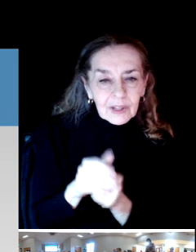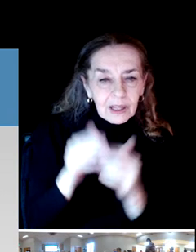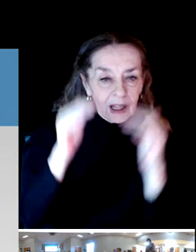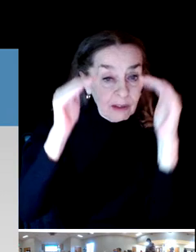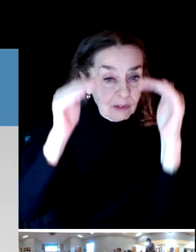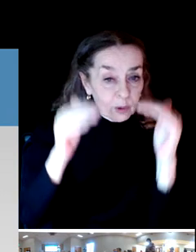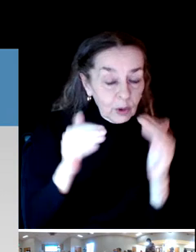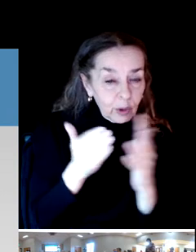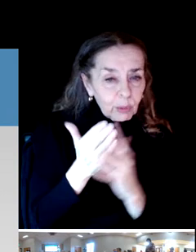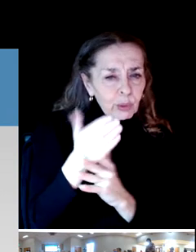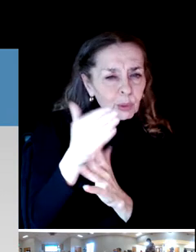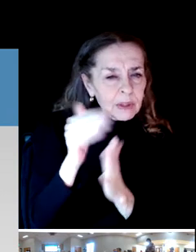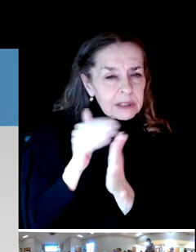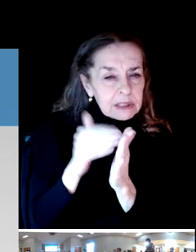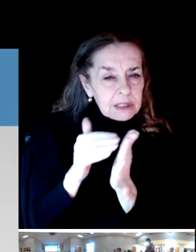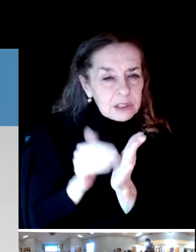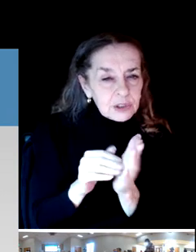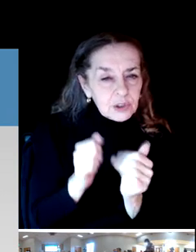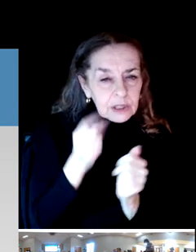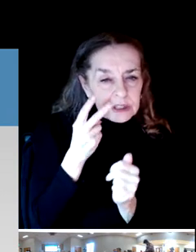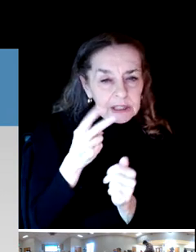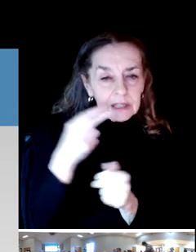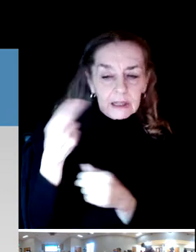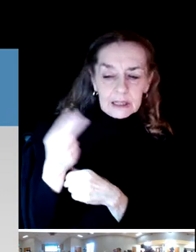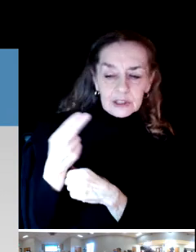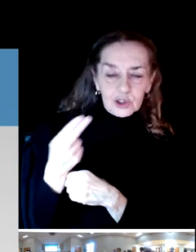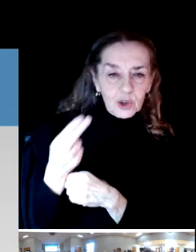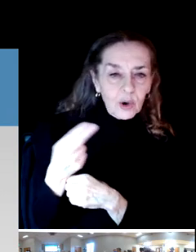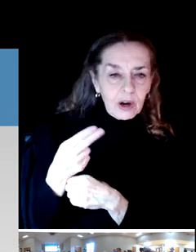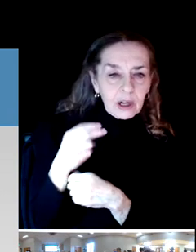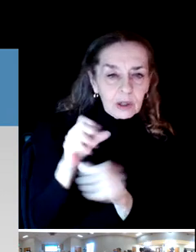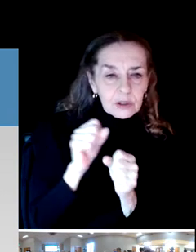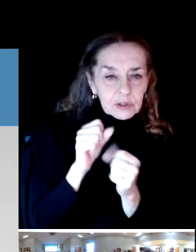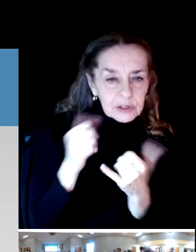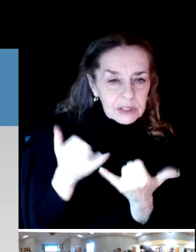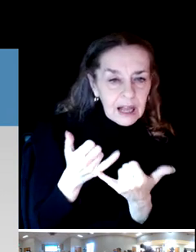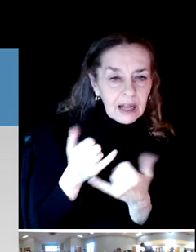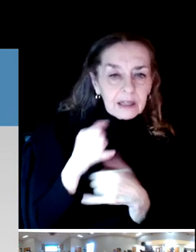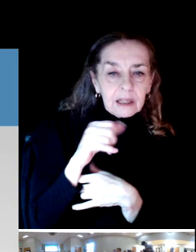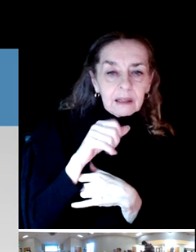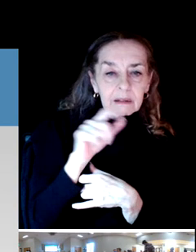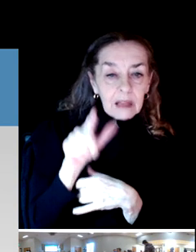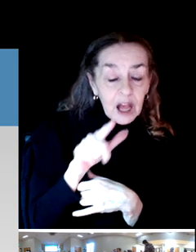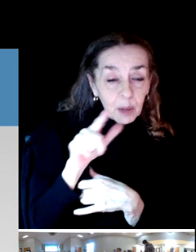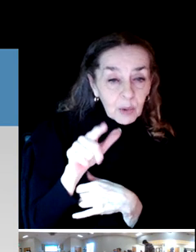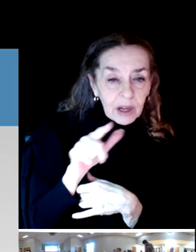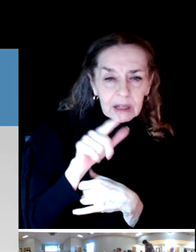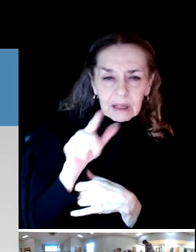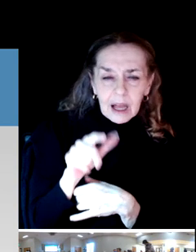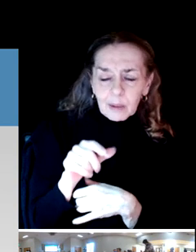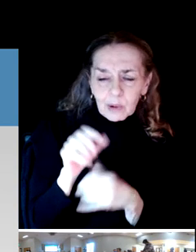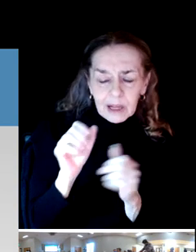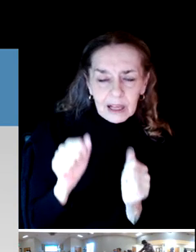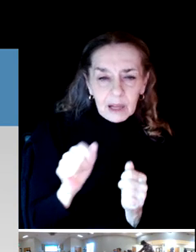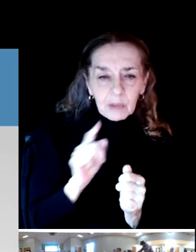There you can see the historical society, the library, the library can be a really, really partner.